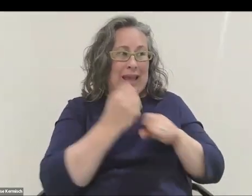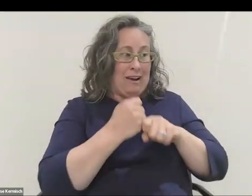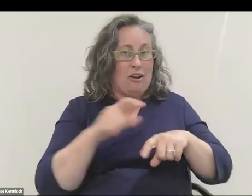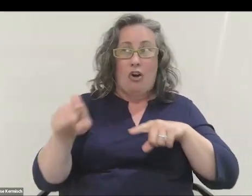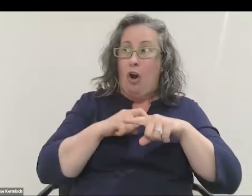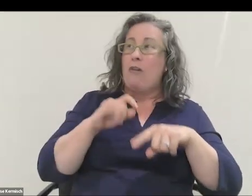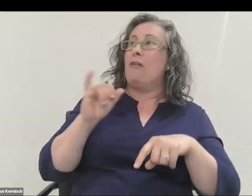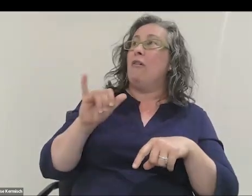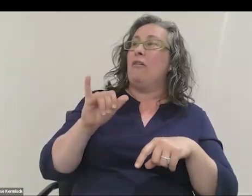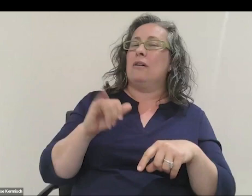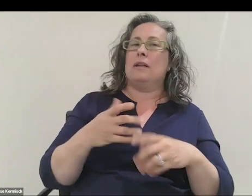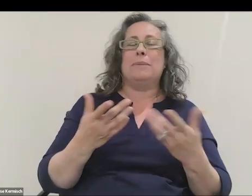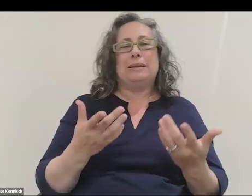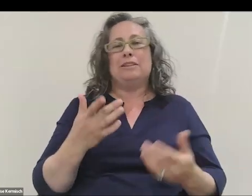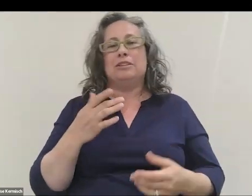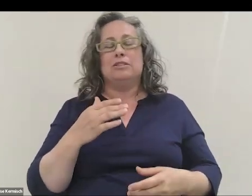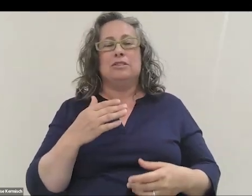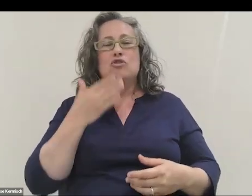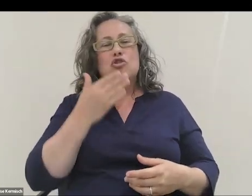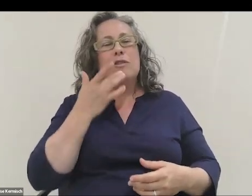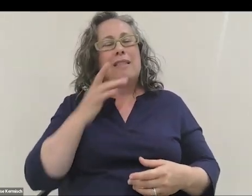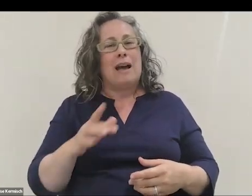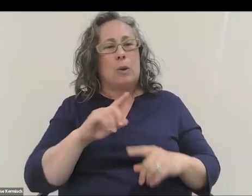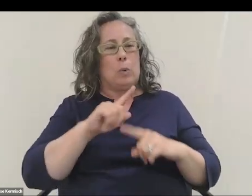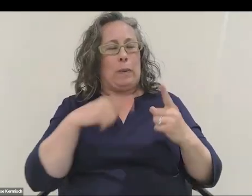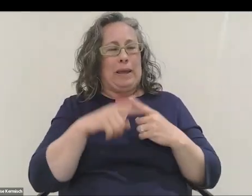They say good luck is when preparedness meets opportunity.